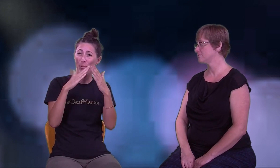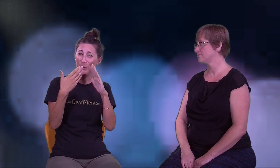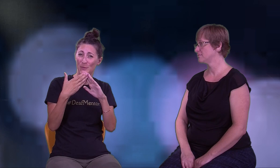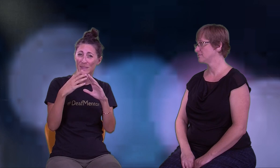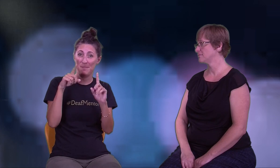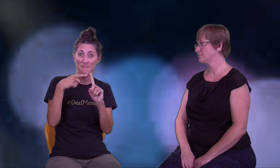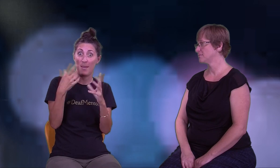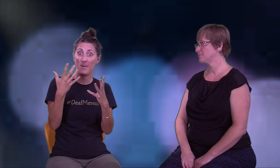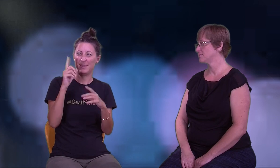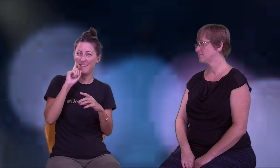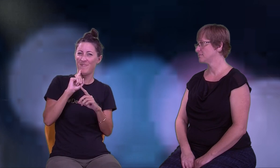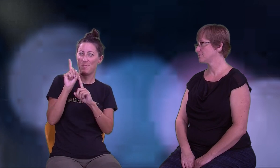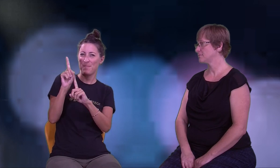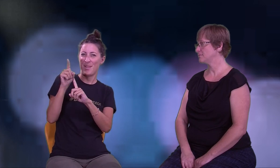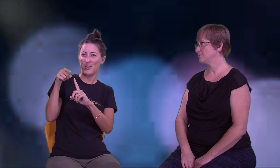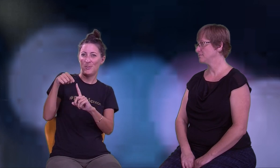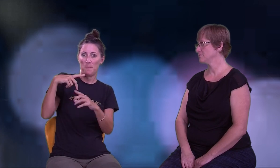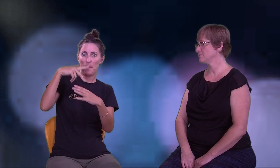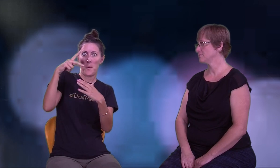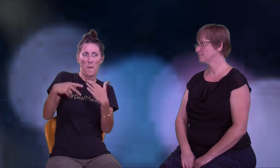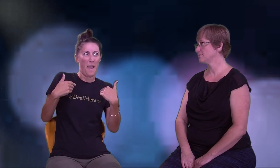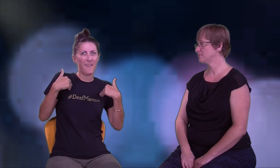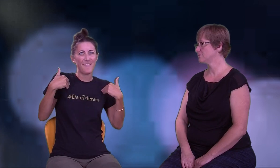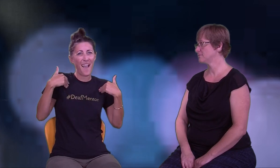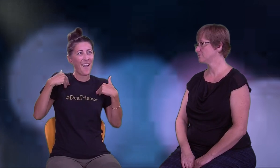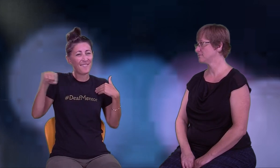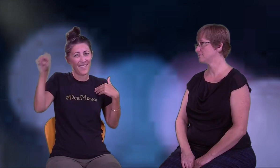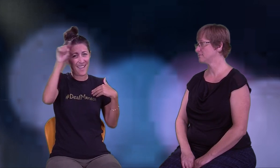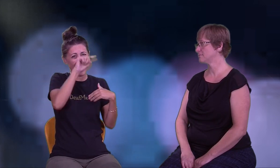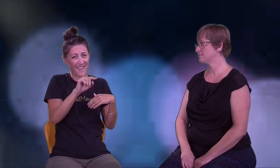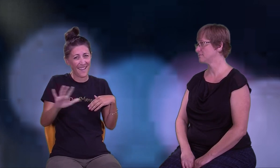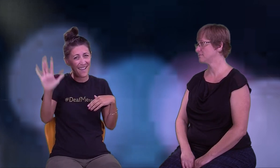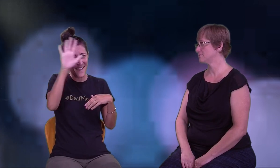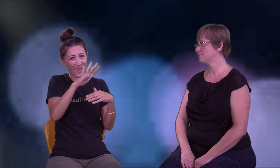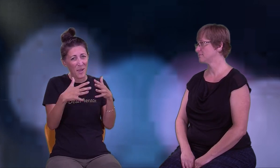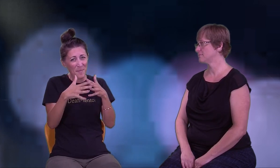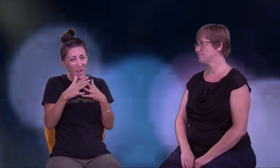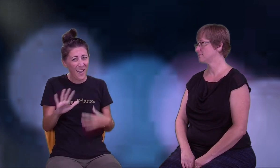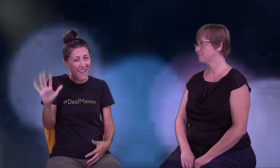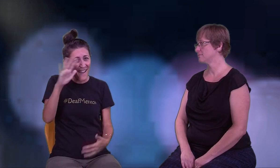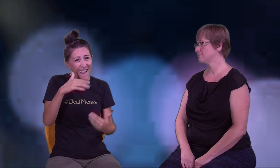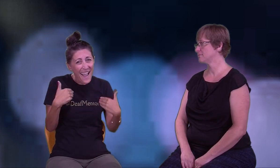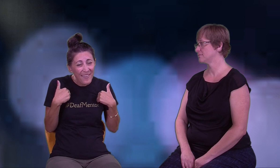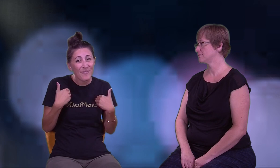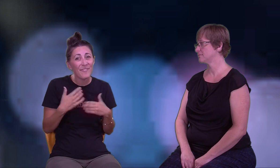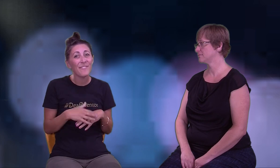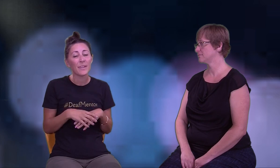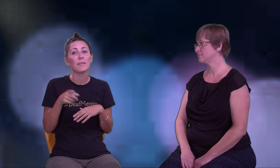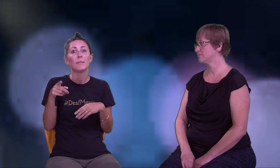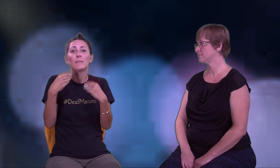and the nation about the Deaf Mentor Programs that are available throughout the entire US.